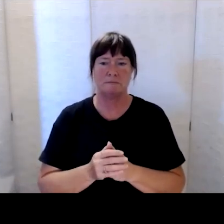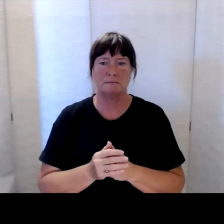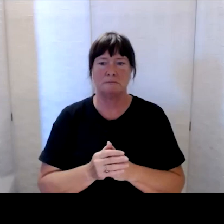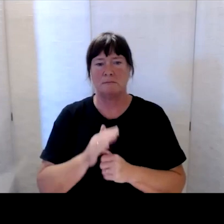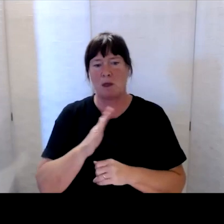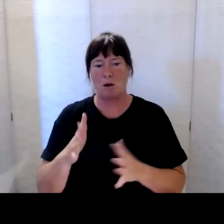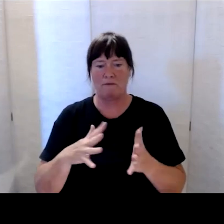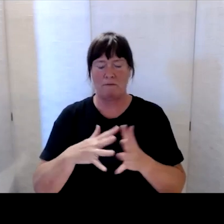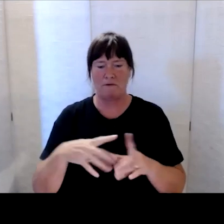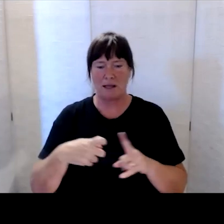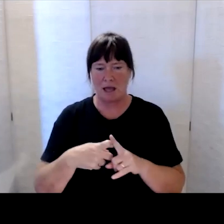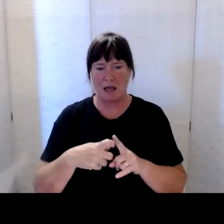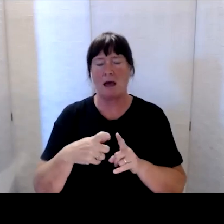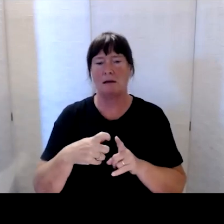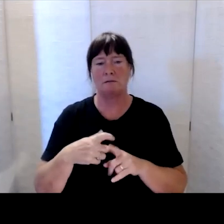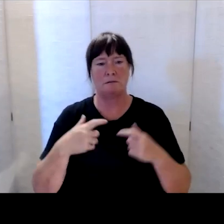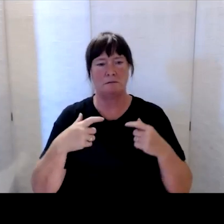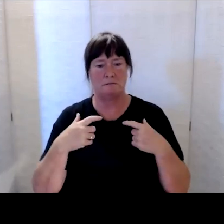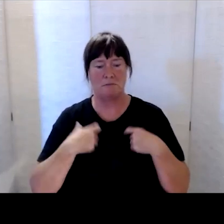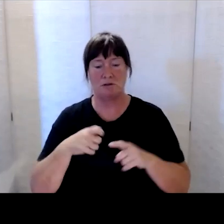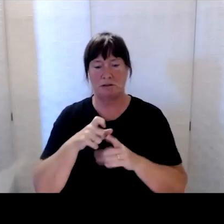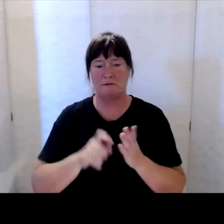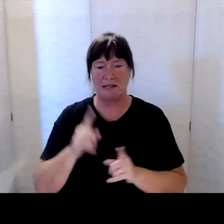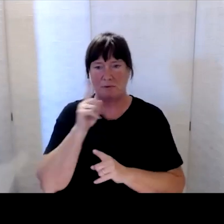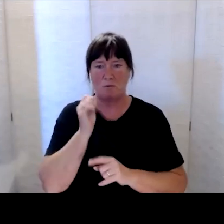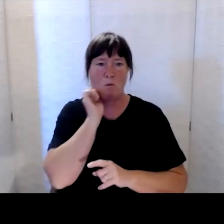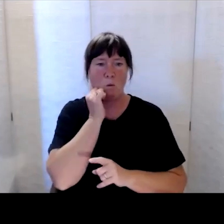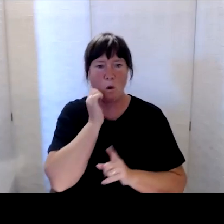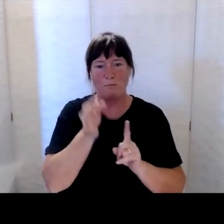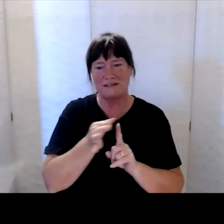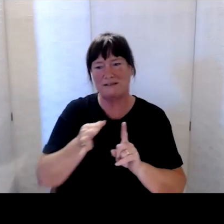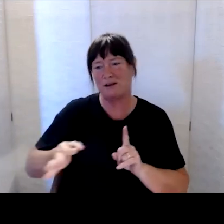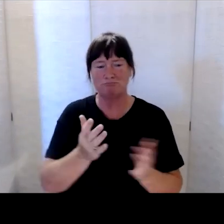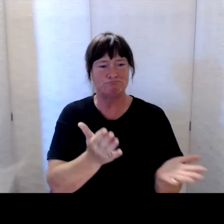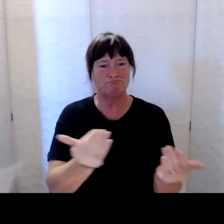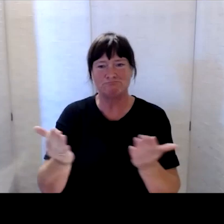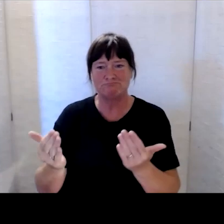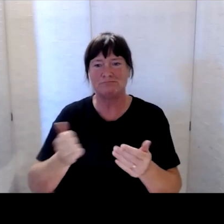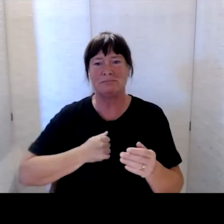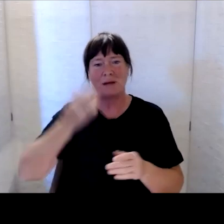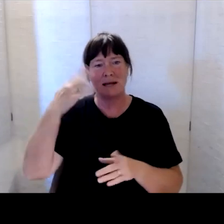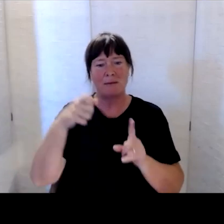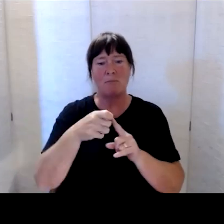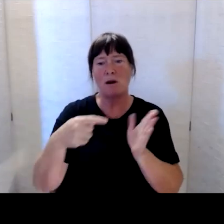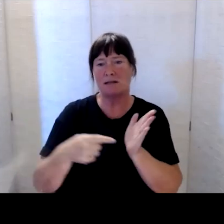Talofa lava, kia orana, warm Pacific Greetings. My name is Paula Tesoriero and I’m the Chief Executive of Whaikaha -